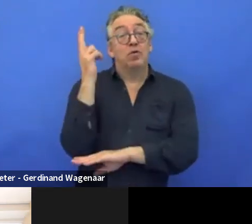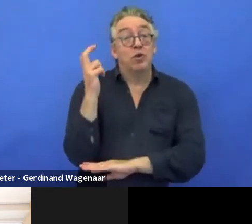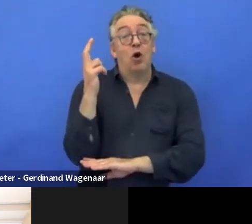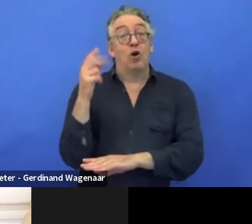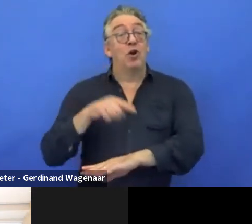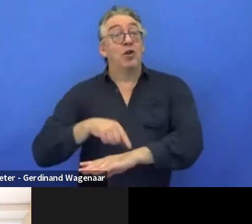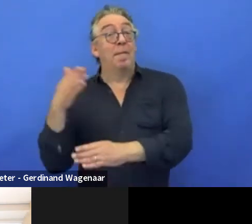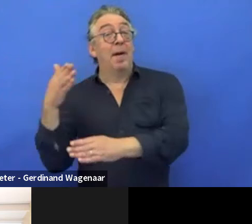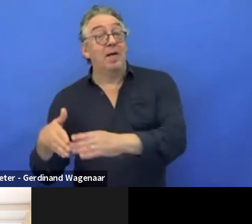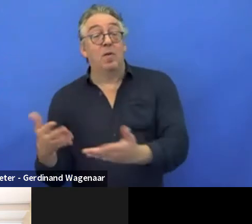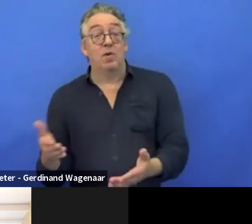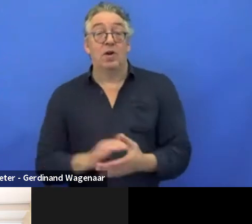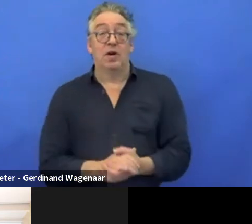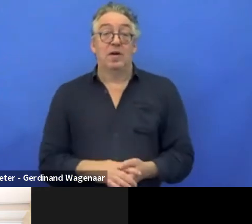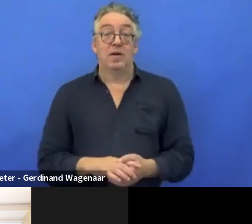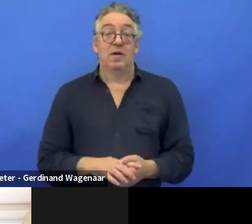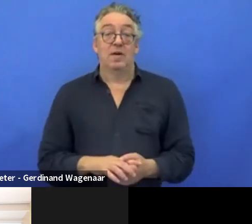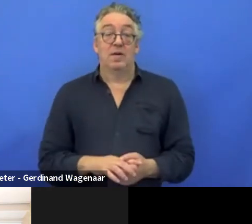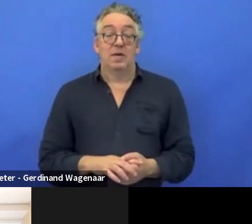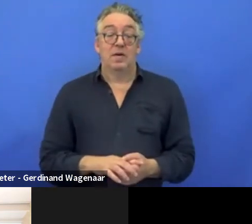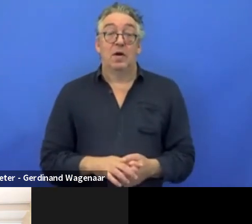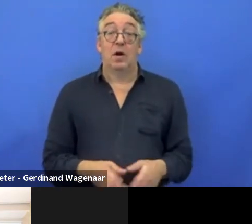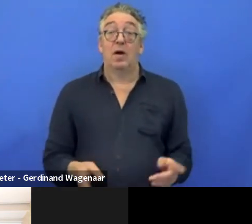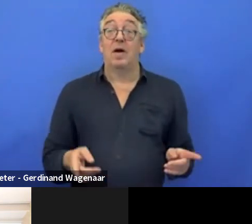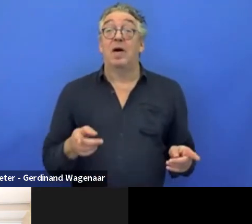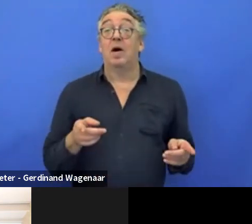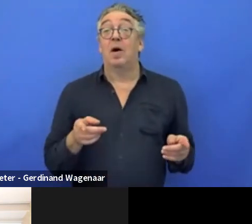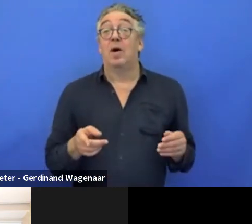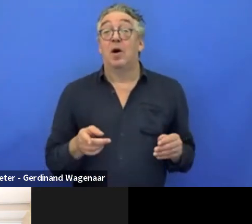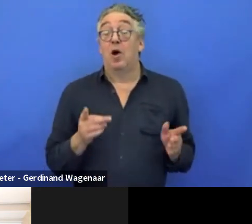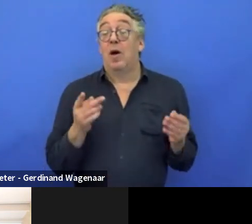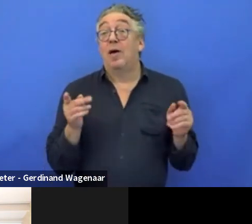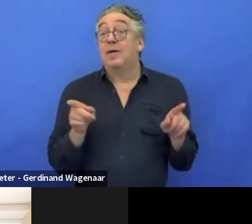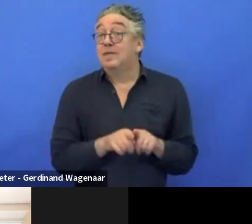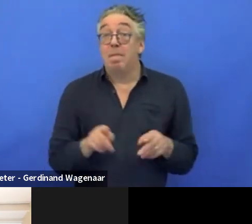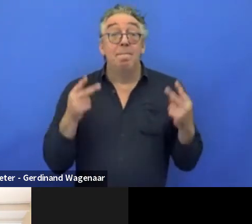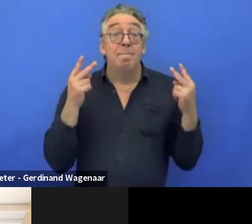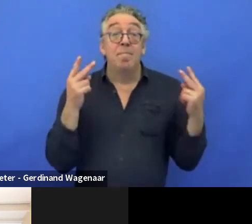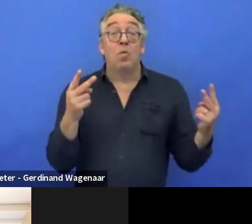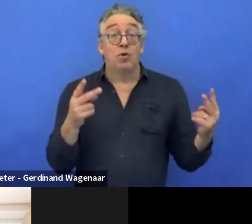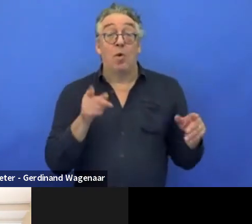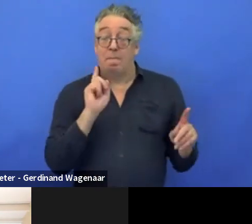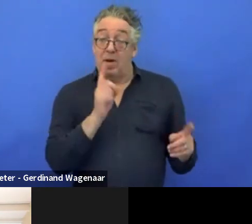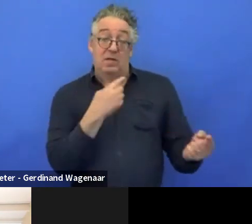at the beginning of the conversation the role of your organisation and their organisation in the project.